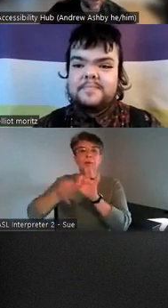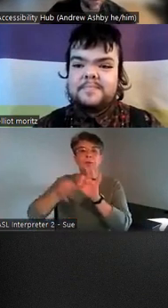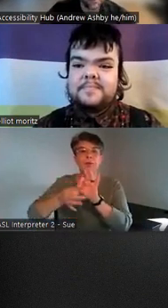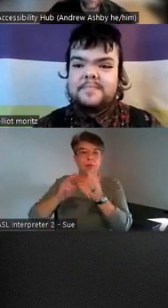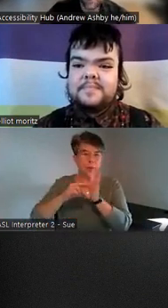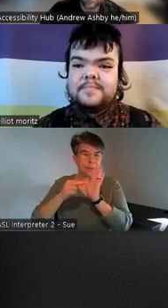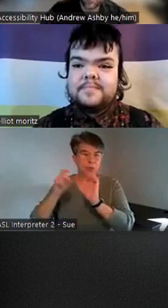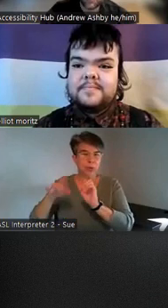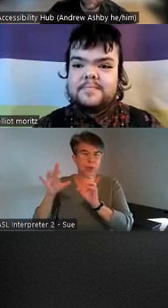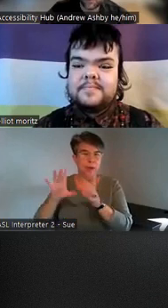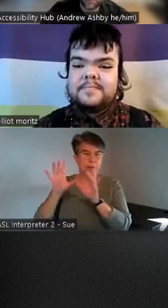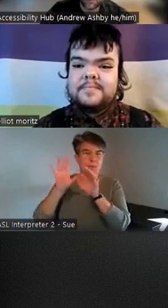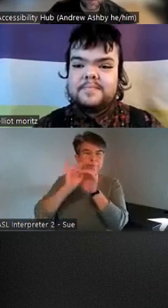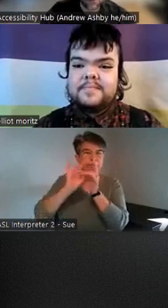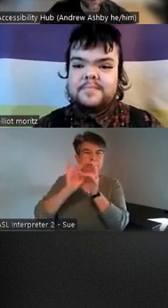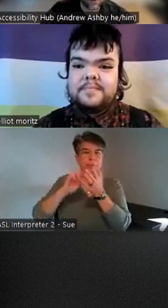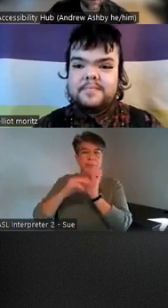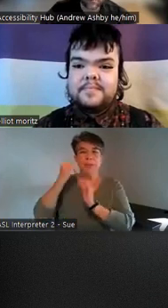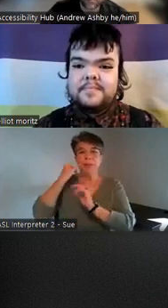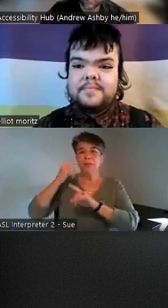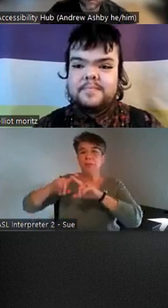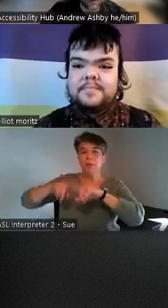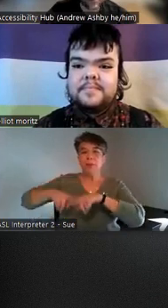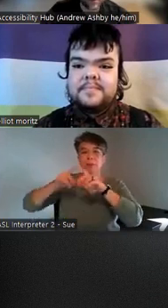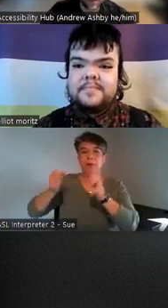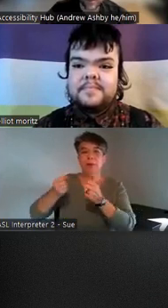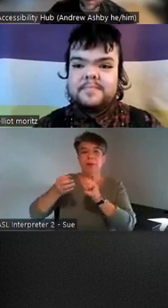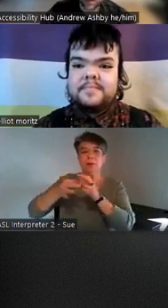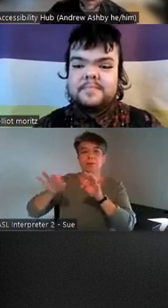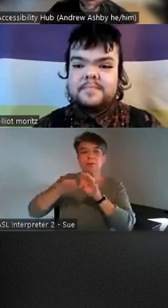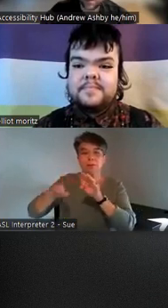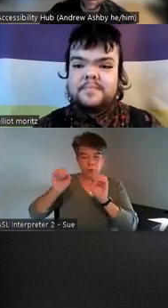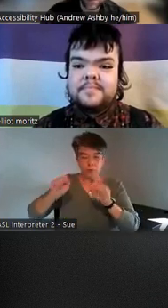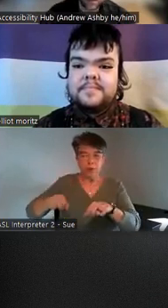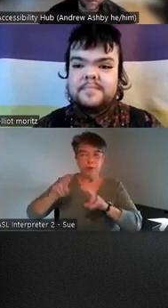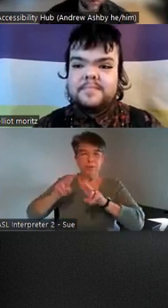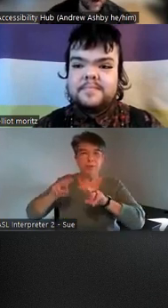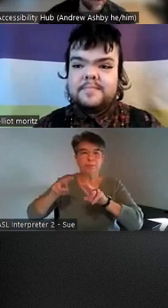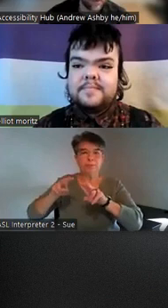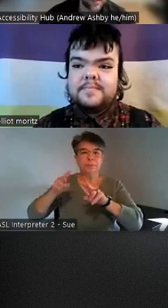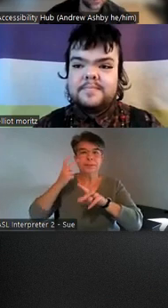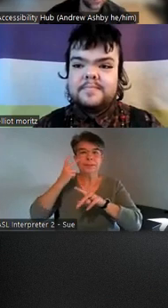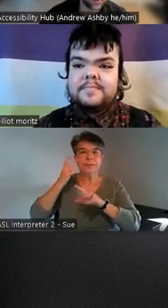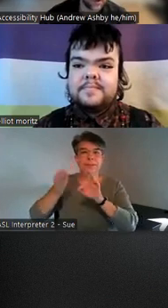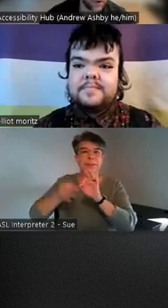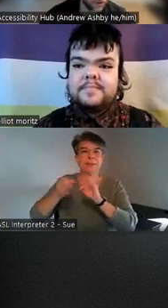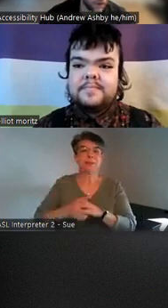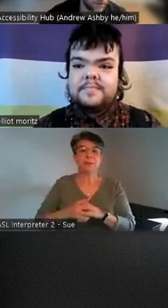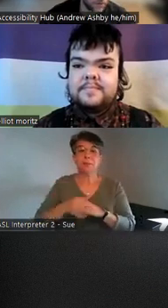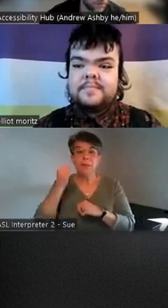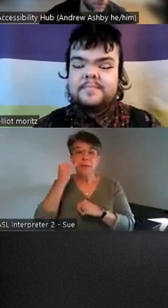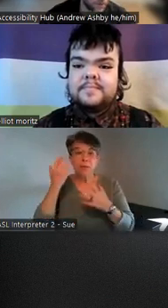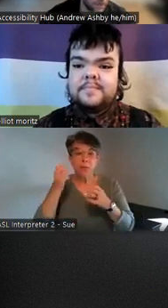as well so if you do require the service you can send me a private message or or message of